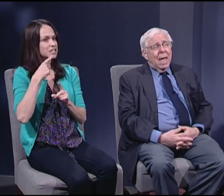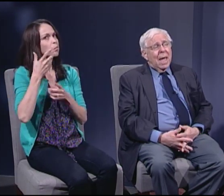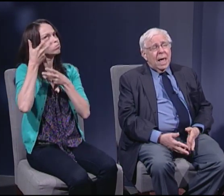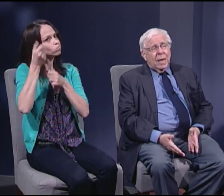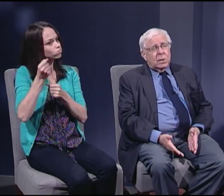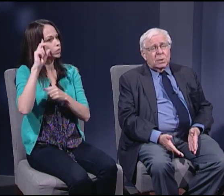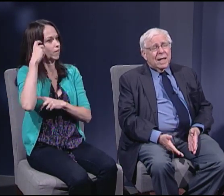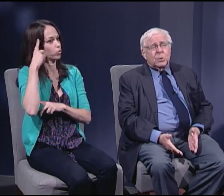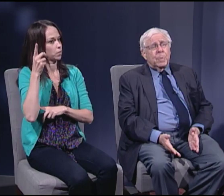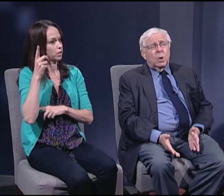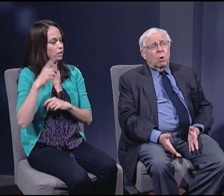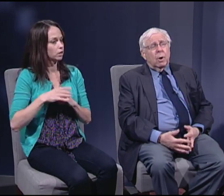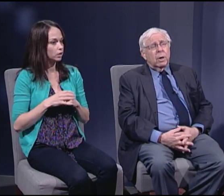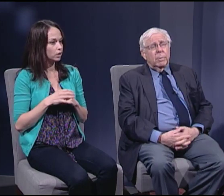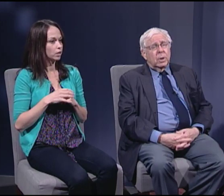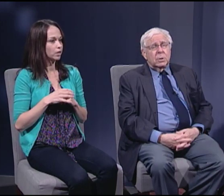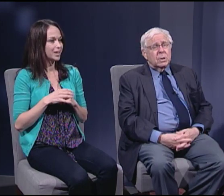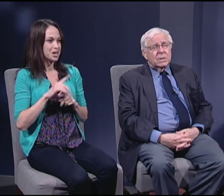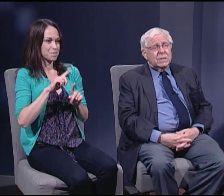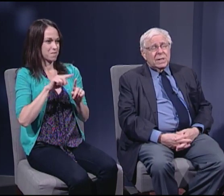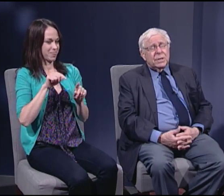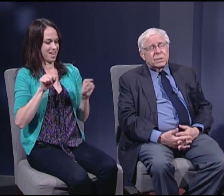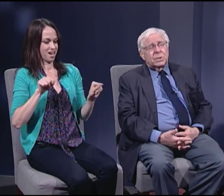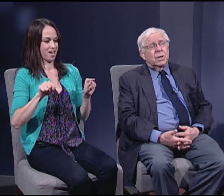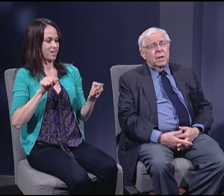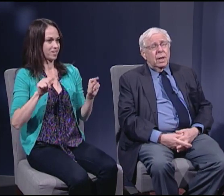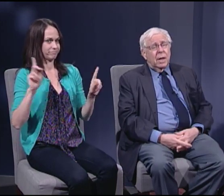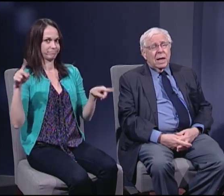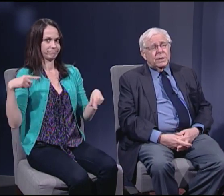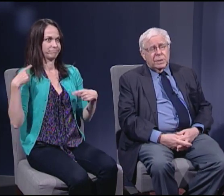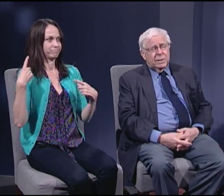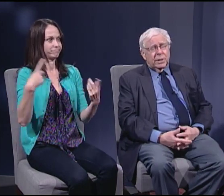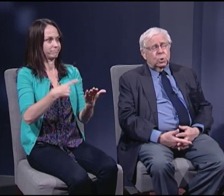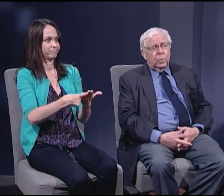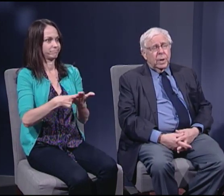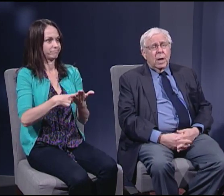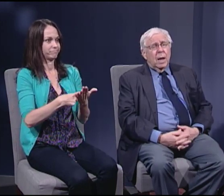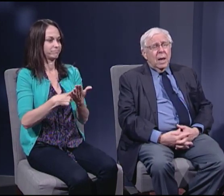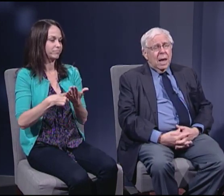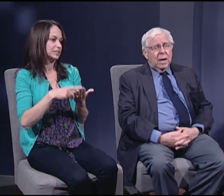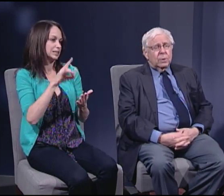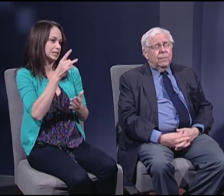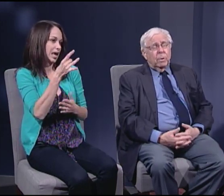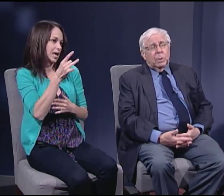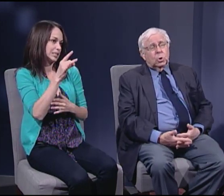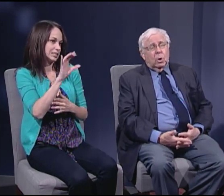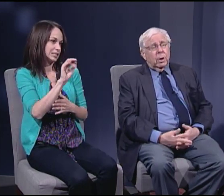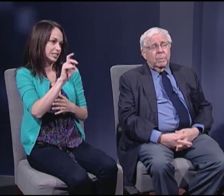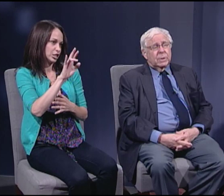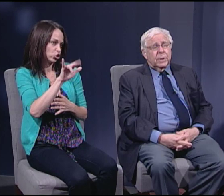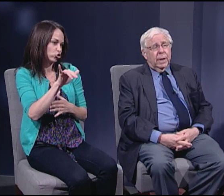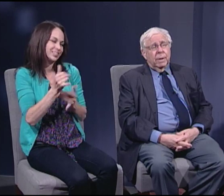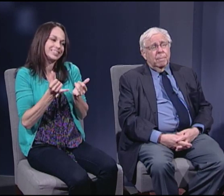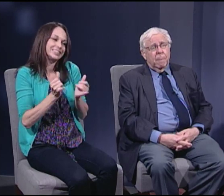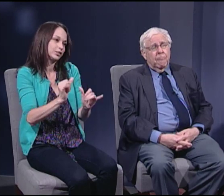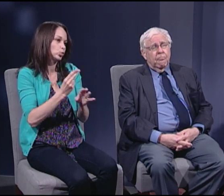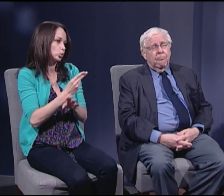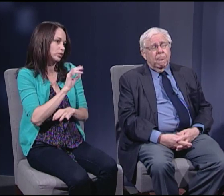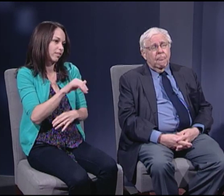and that's been an argument since the 18th century and it's very much an argument today.